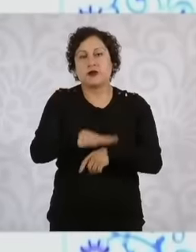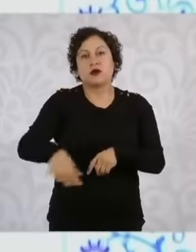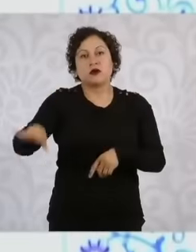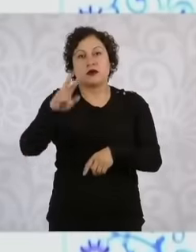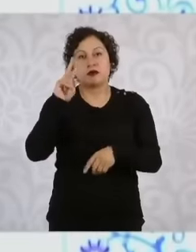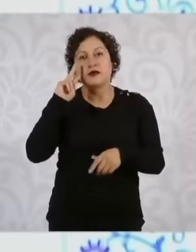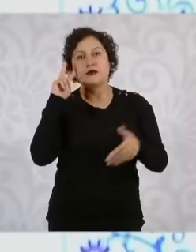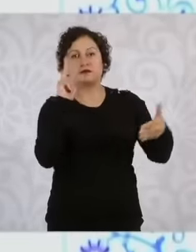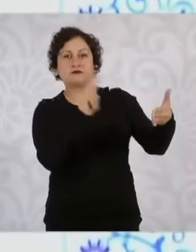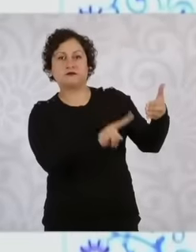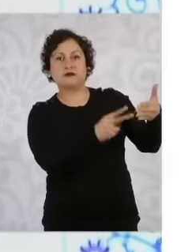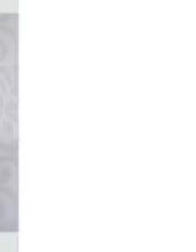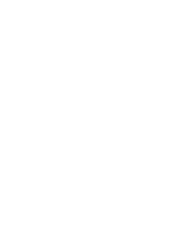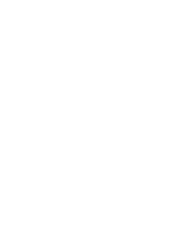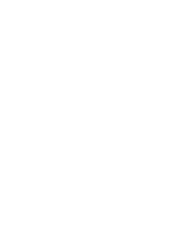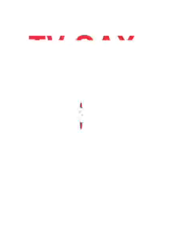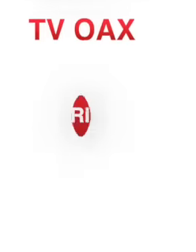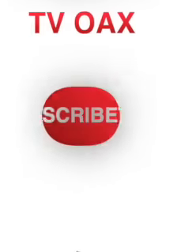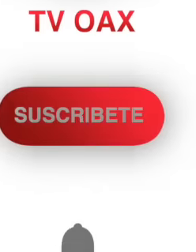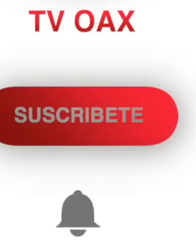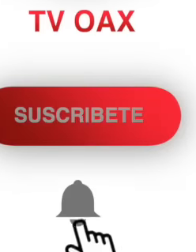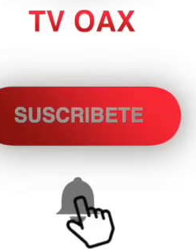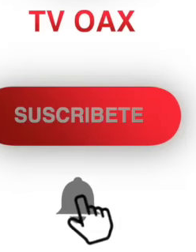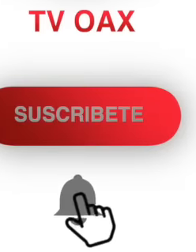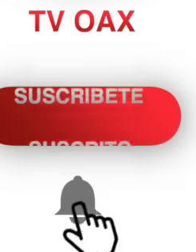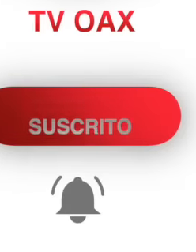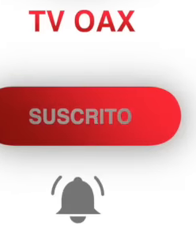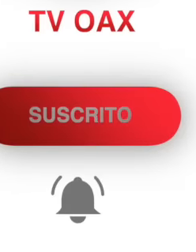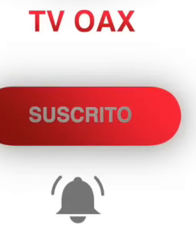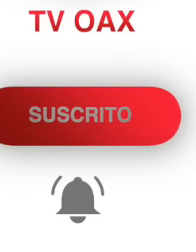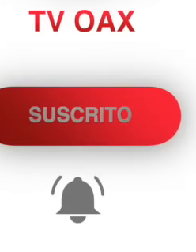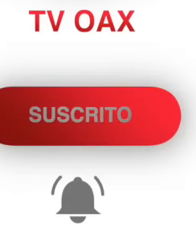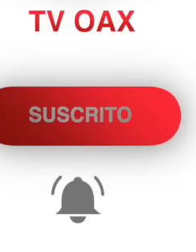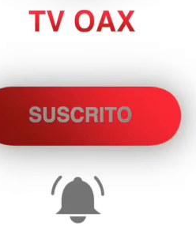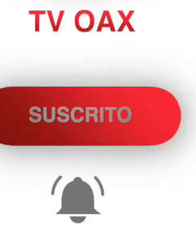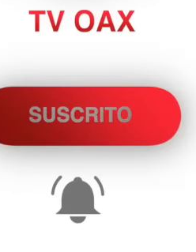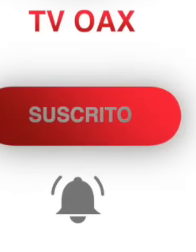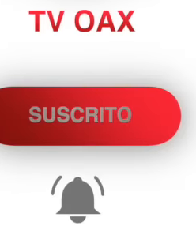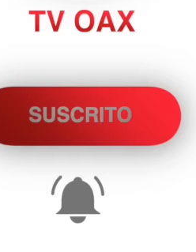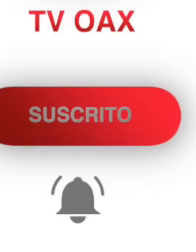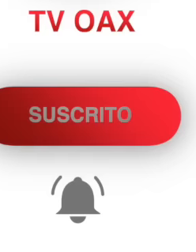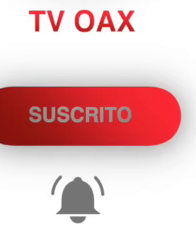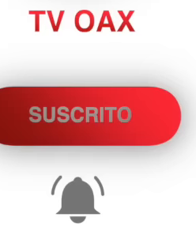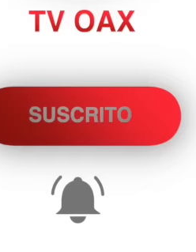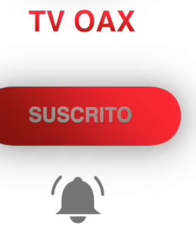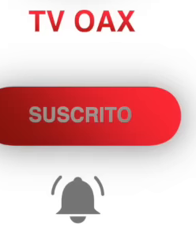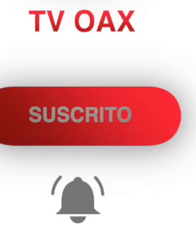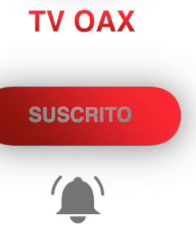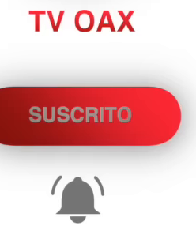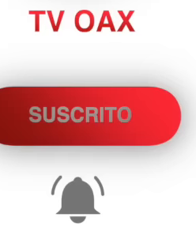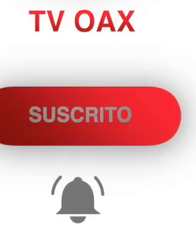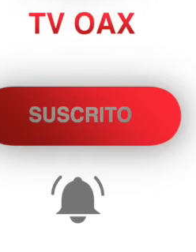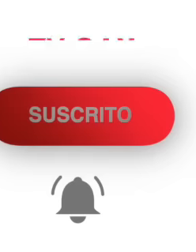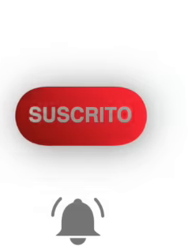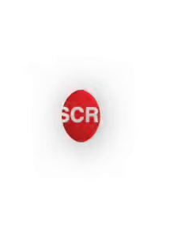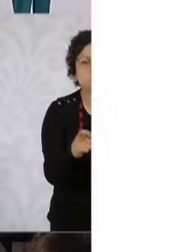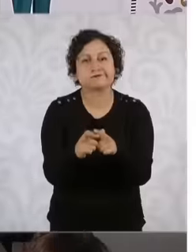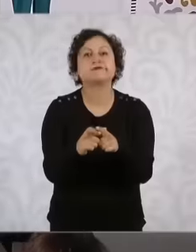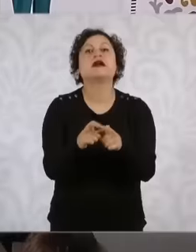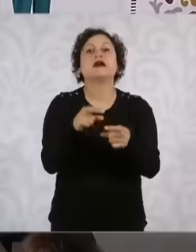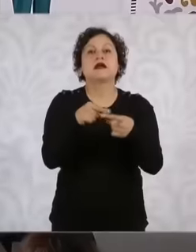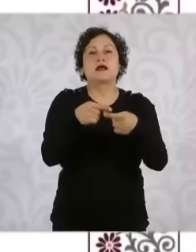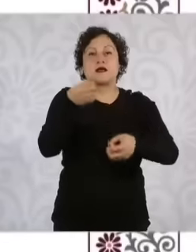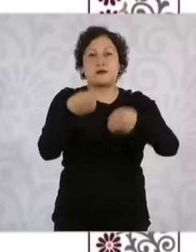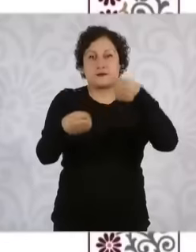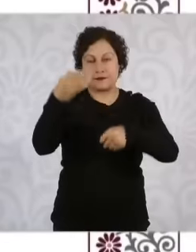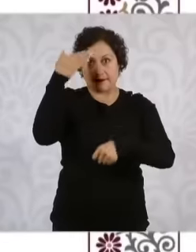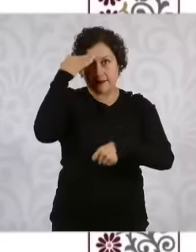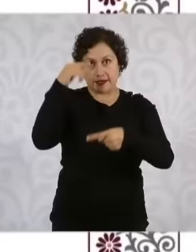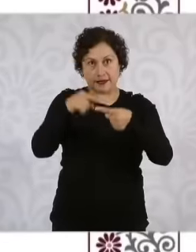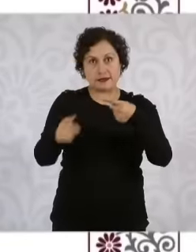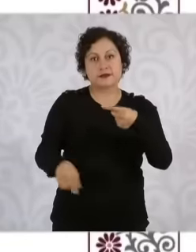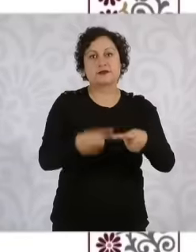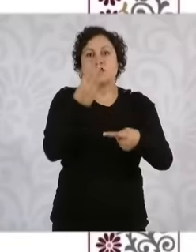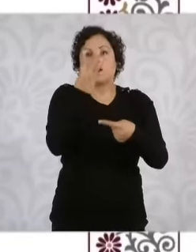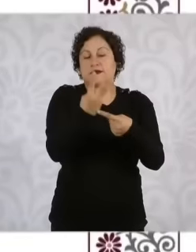of those two per position, three remain for each position of magistrate minister. electoral and magistrates